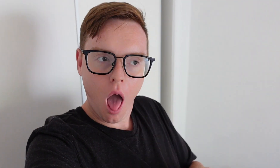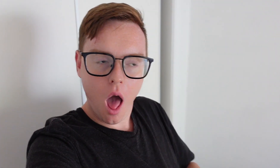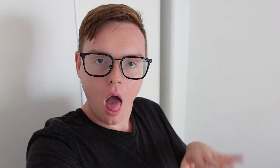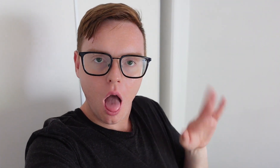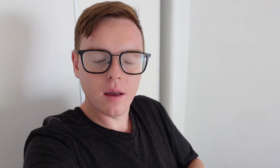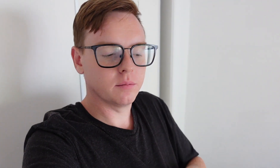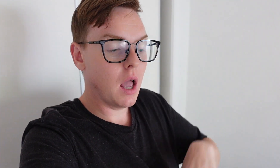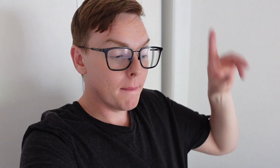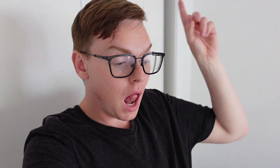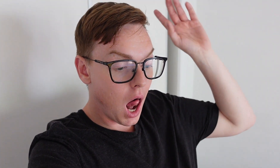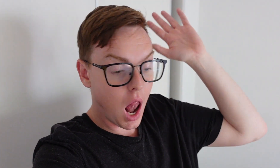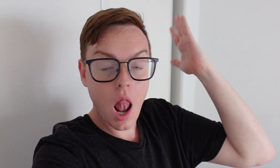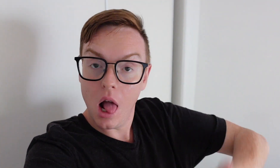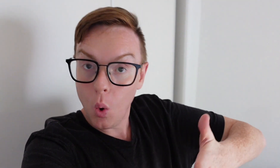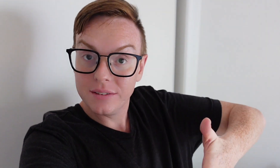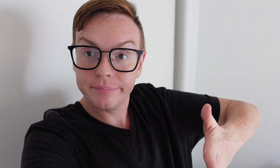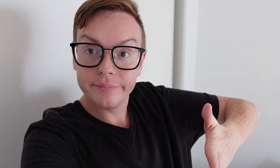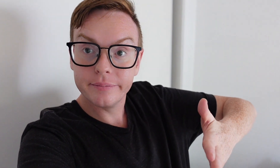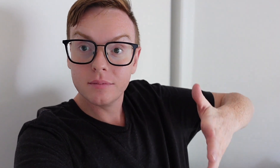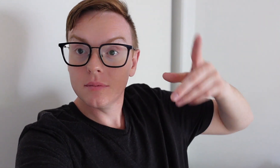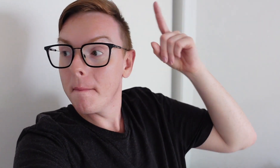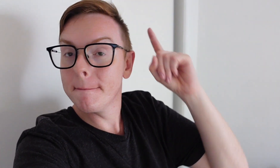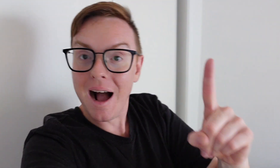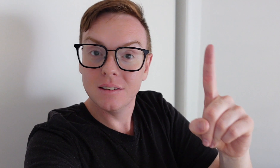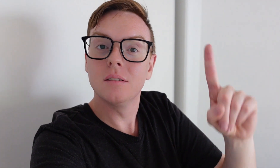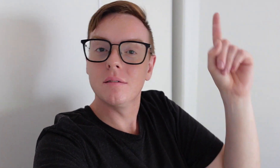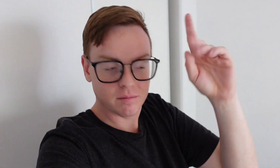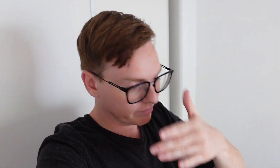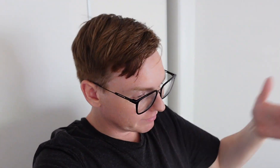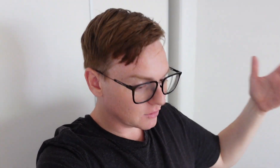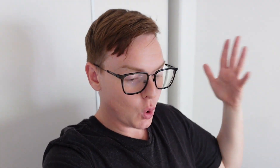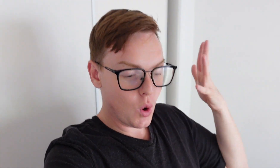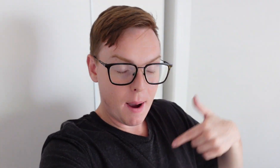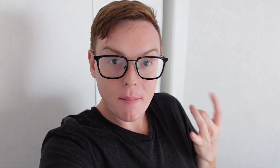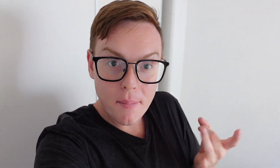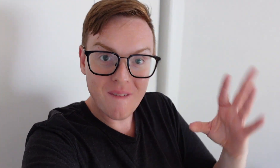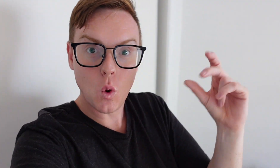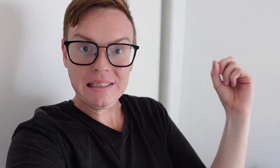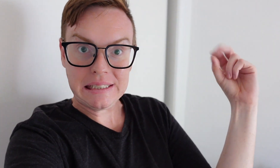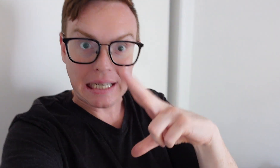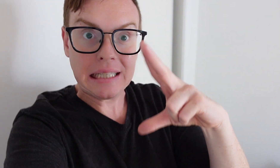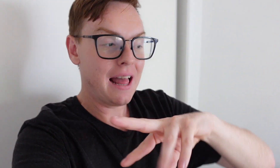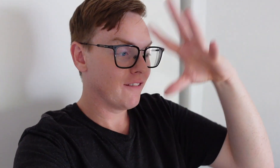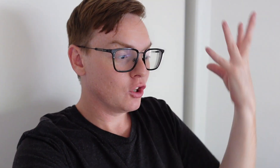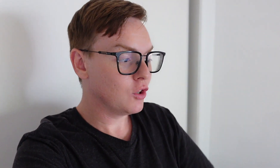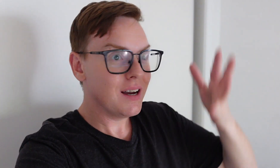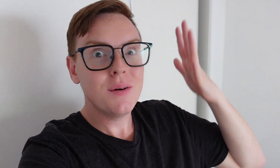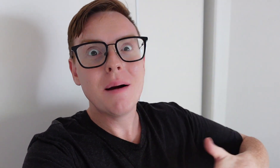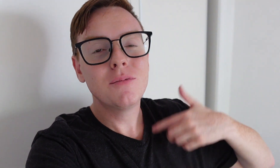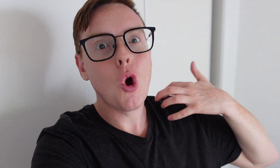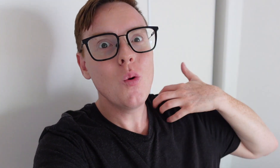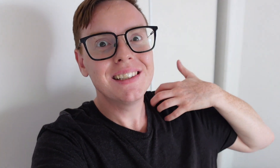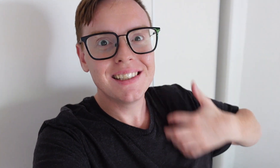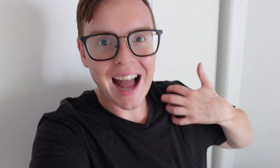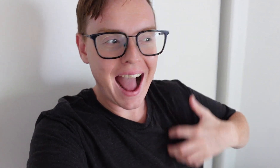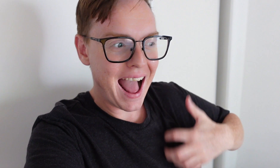But I'm preparing for my trip to Sydney in few days. I'm so excited.